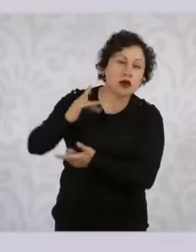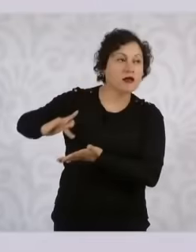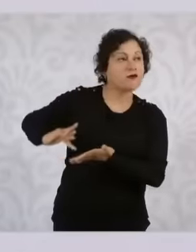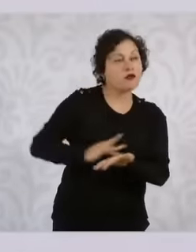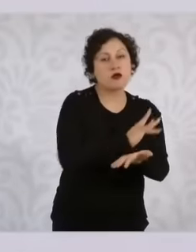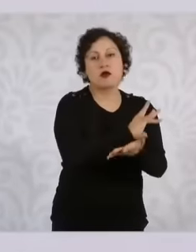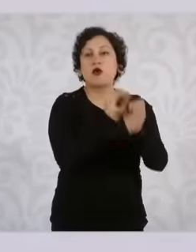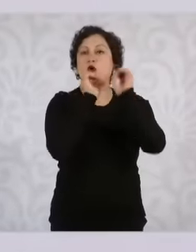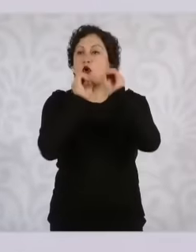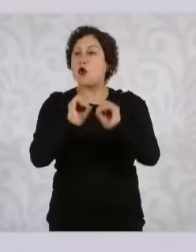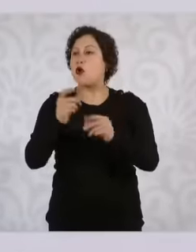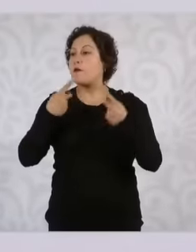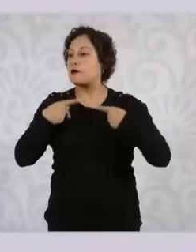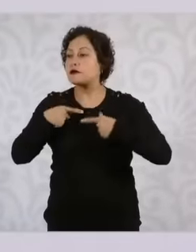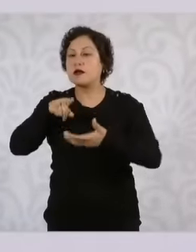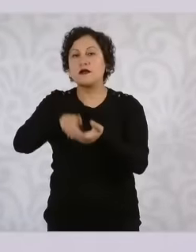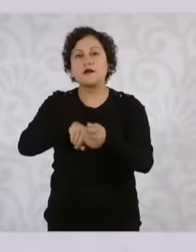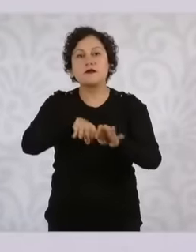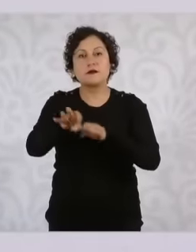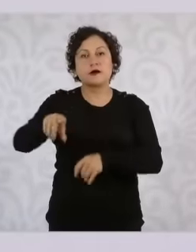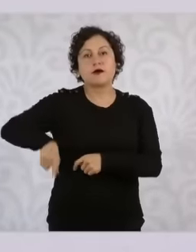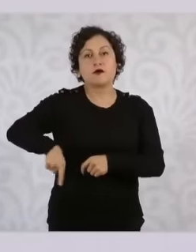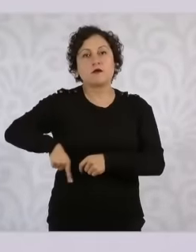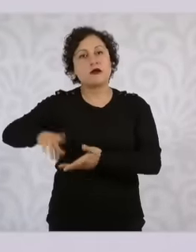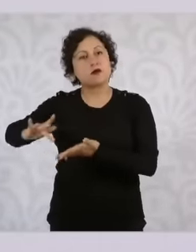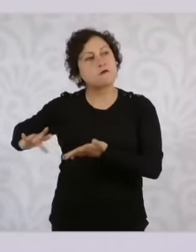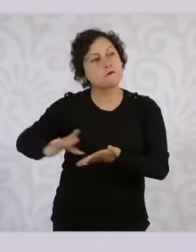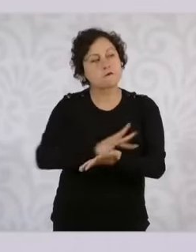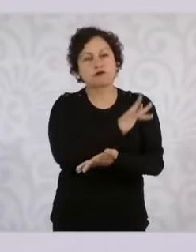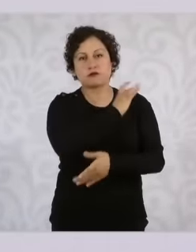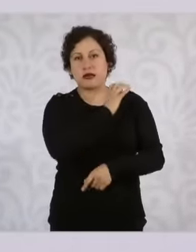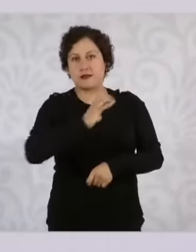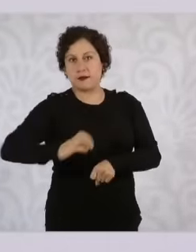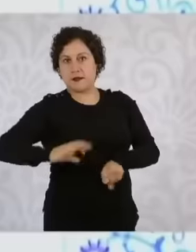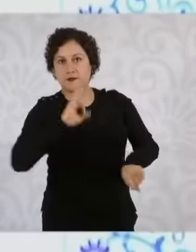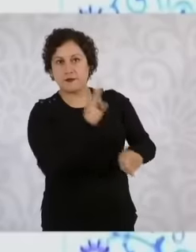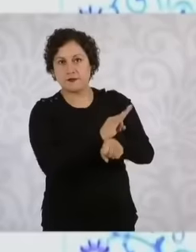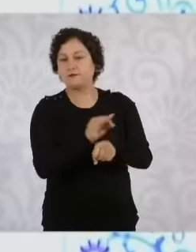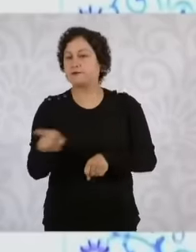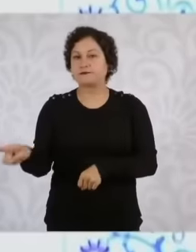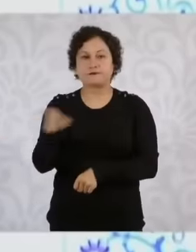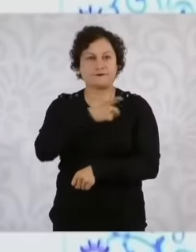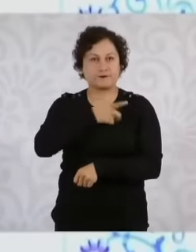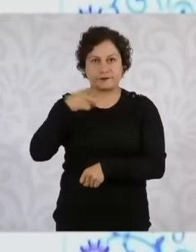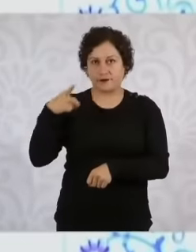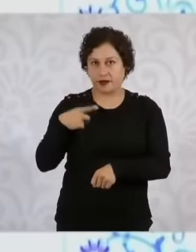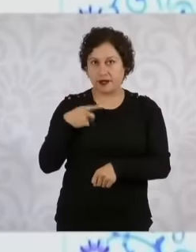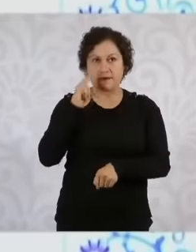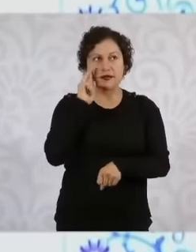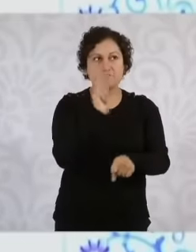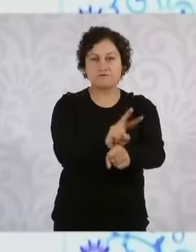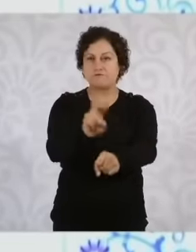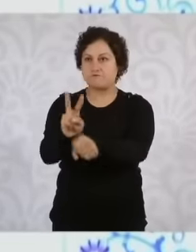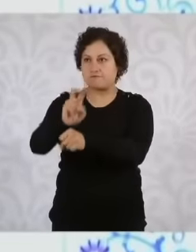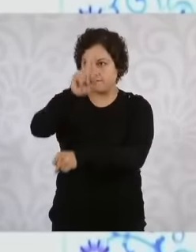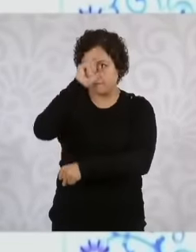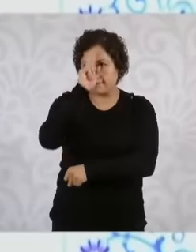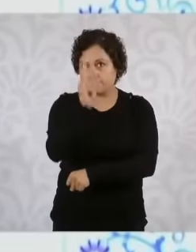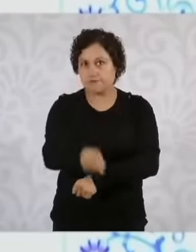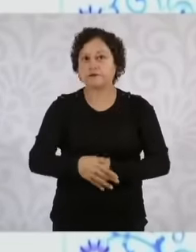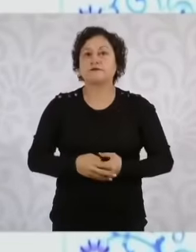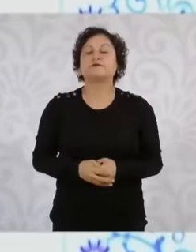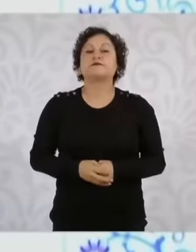proselytism or positioning. In favor of or against any candidacy in relation to propaganda